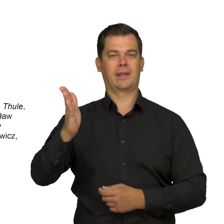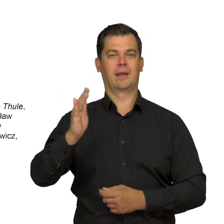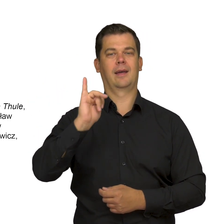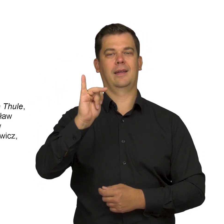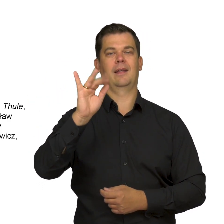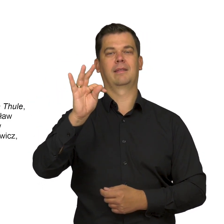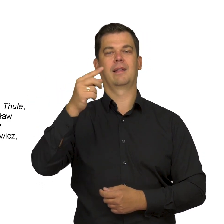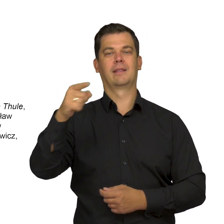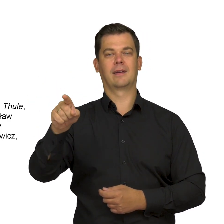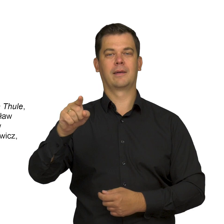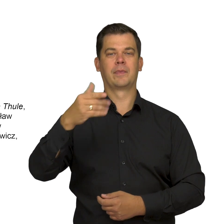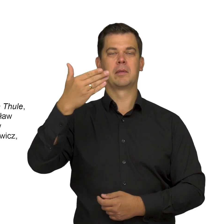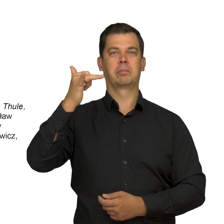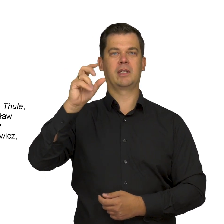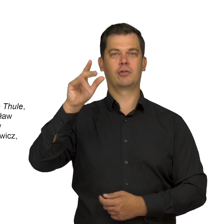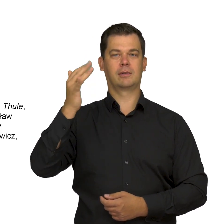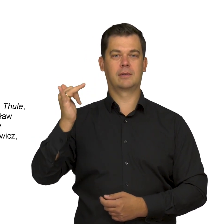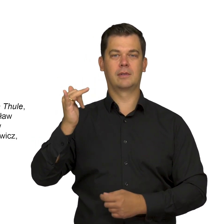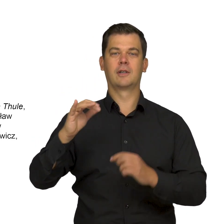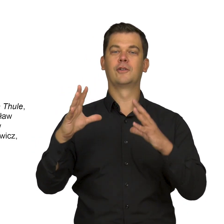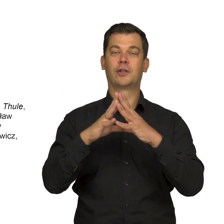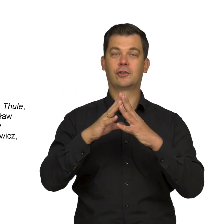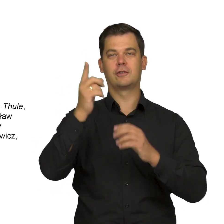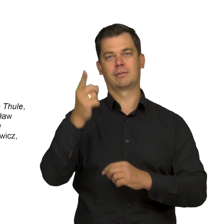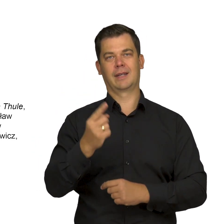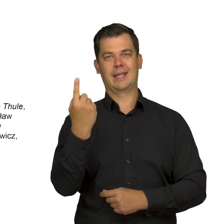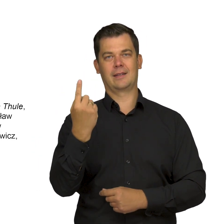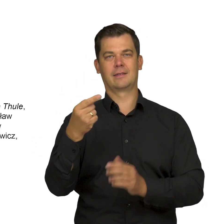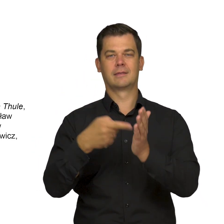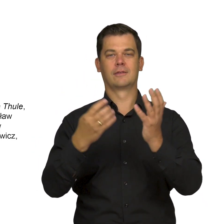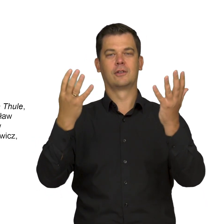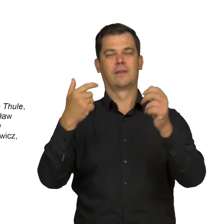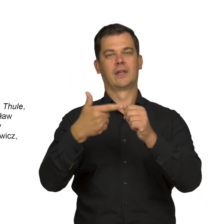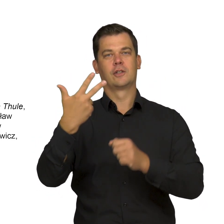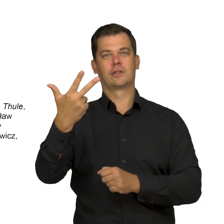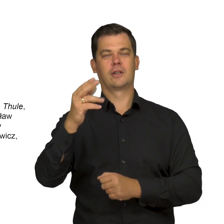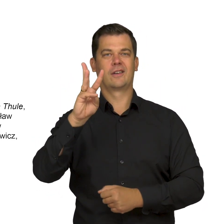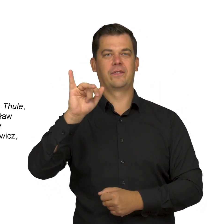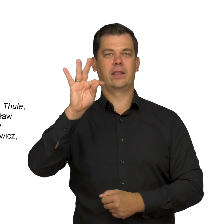to confess to God… But I will not e.t.c. T. MIeciński 10 I 1923 Witkacy”.